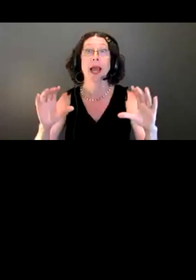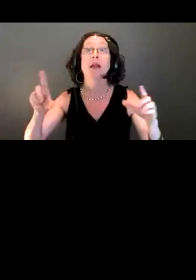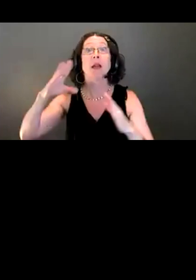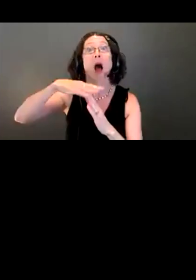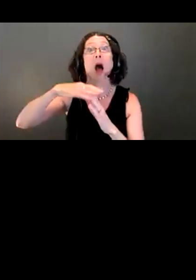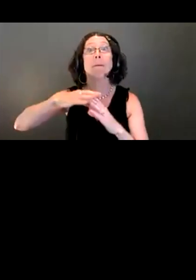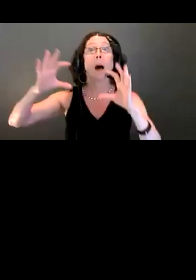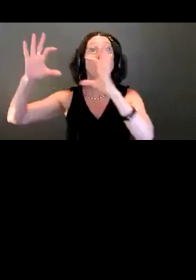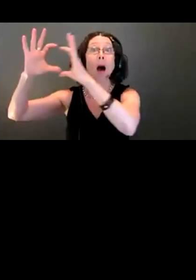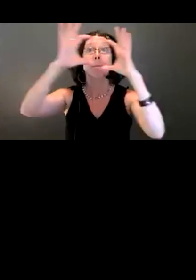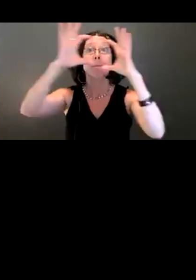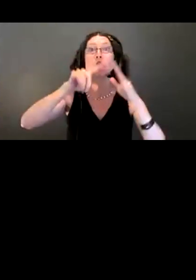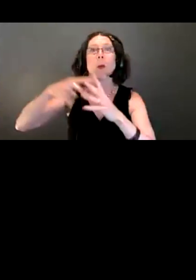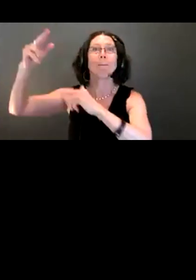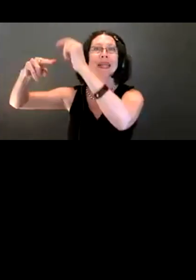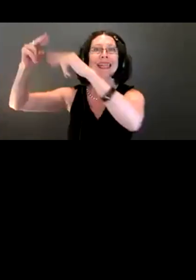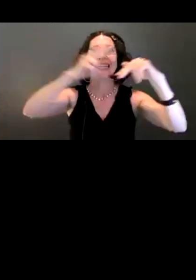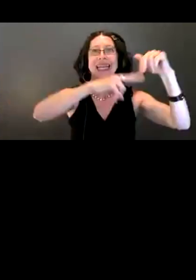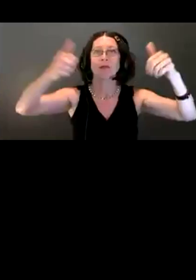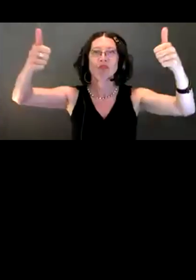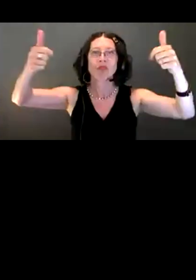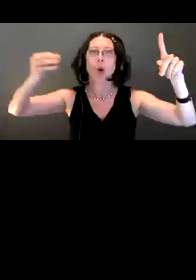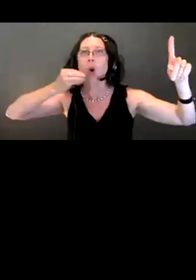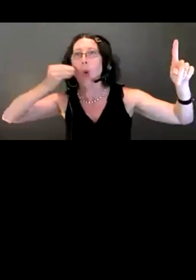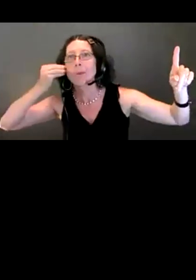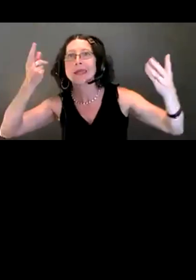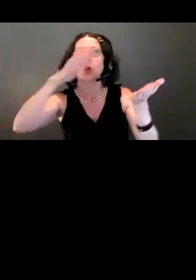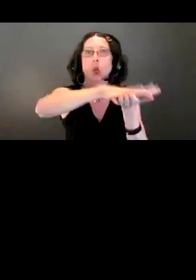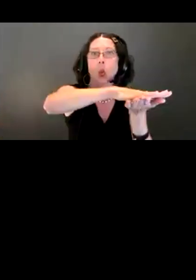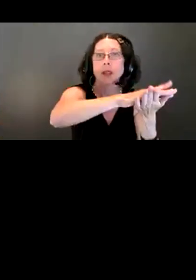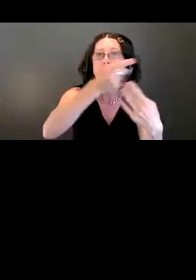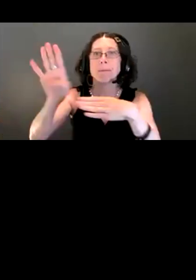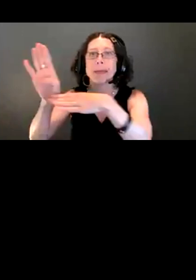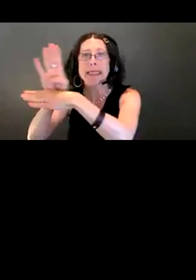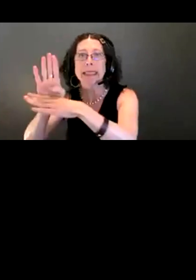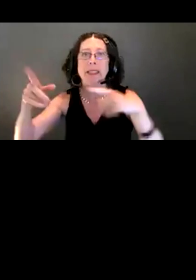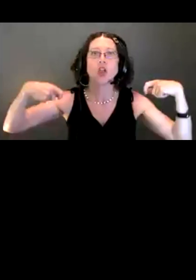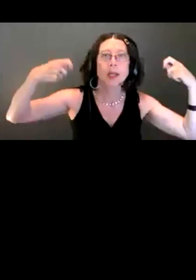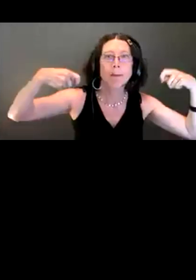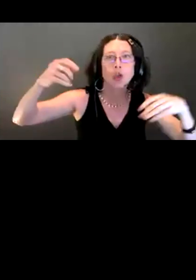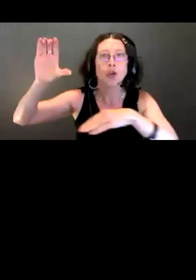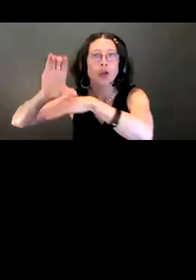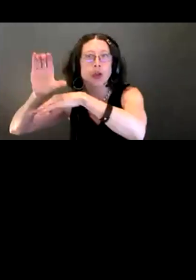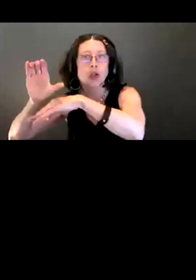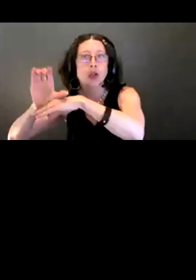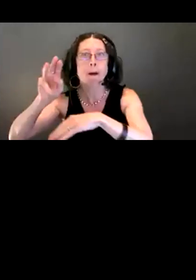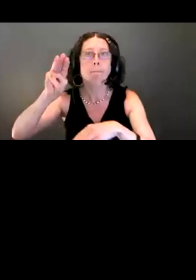Those buildings are homes, schools, businesses, gyms, churches, mosques, everything that might be a building with a